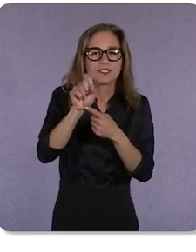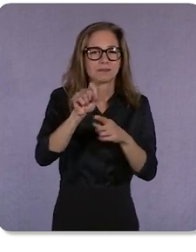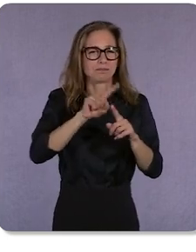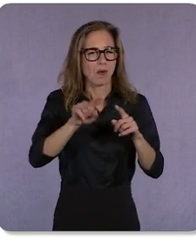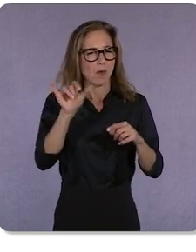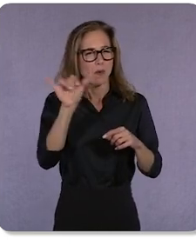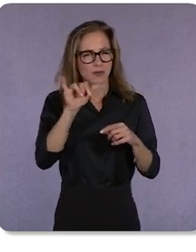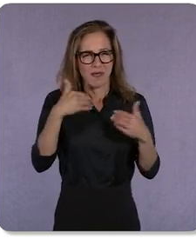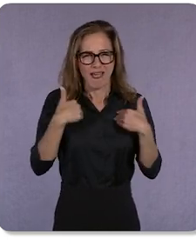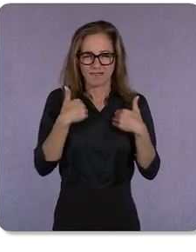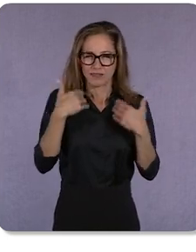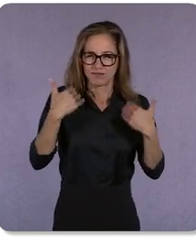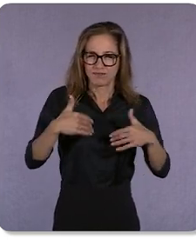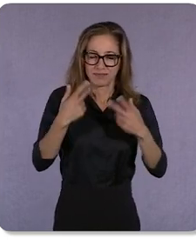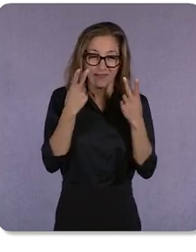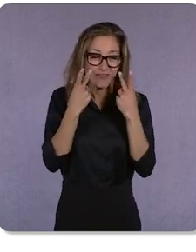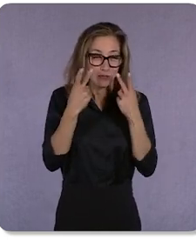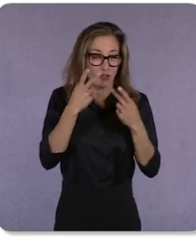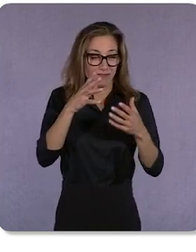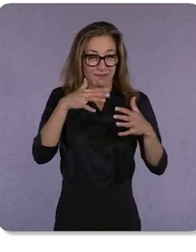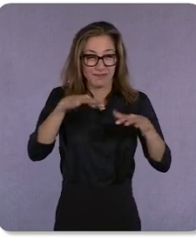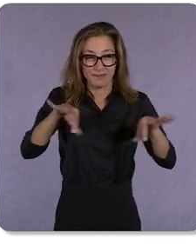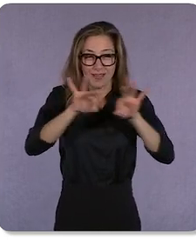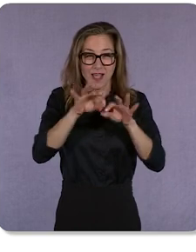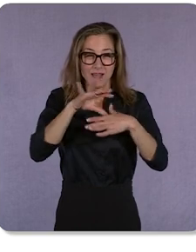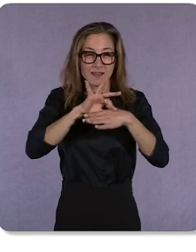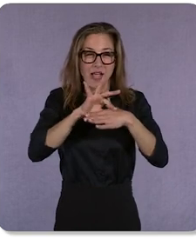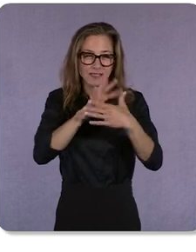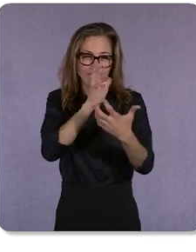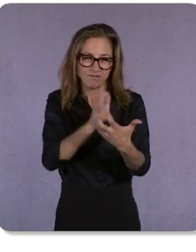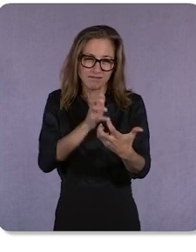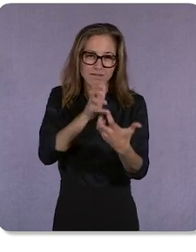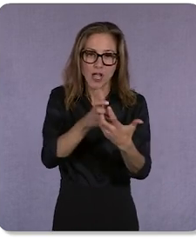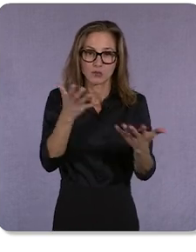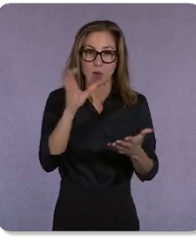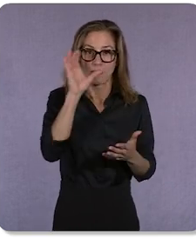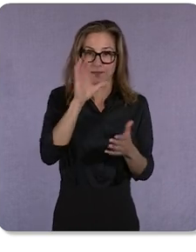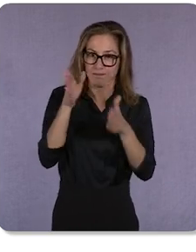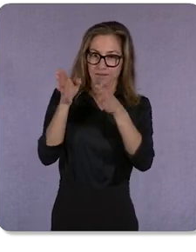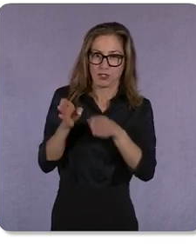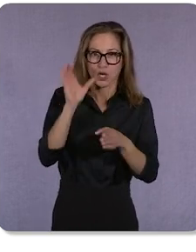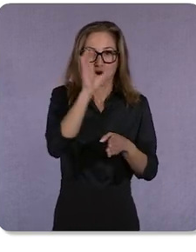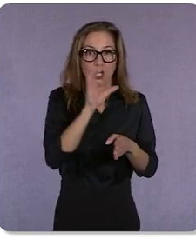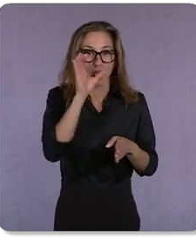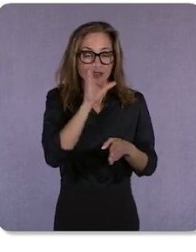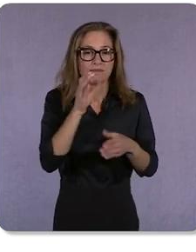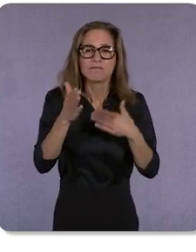content that matches what the person is looking for, no matter how they express their needs.